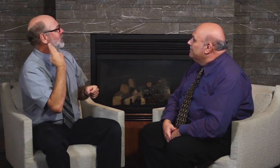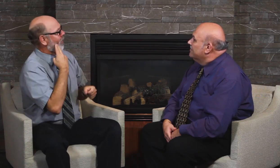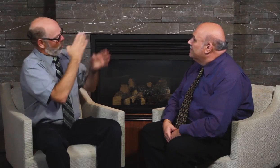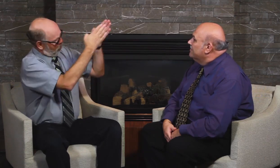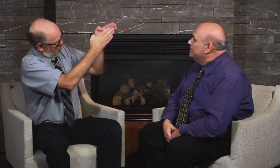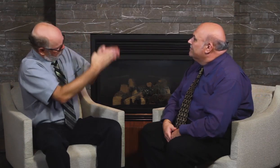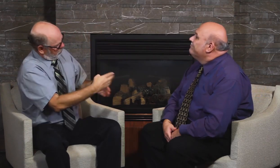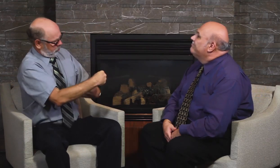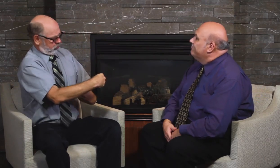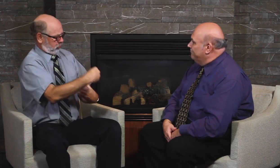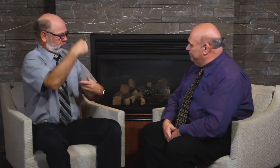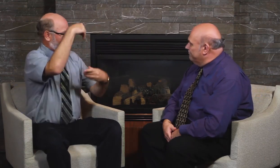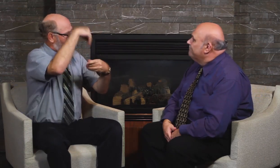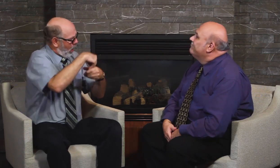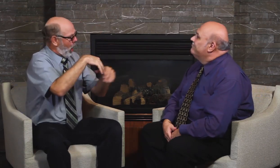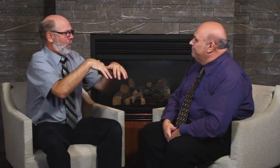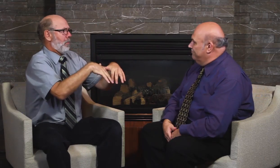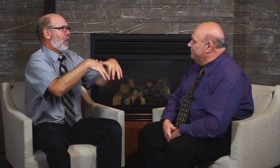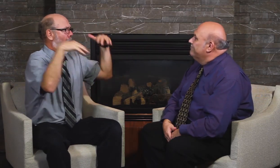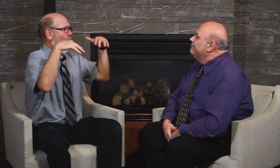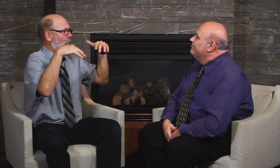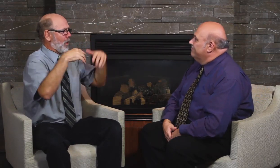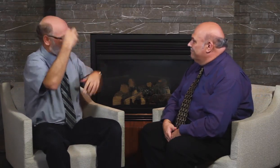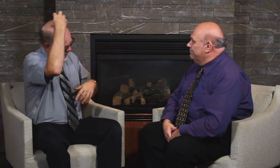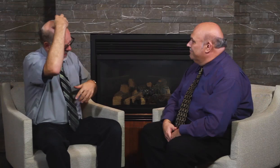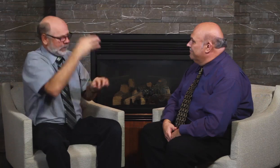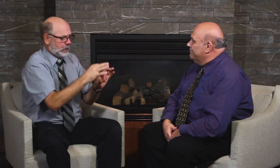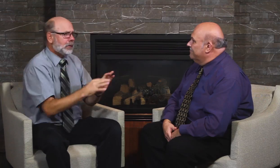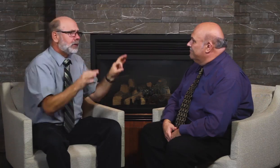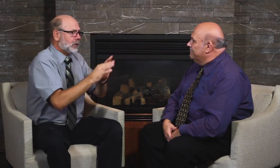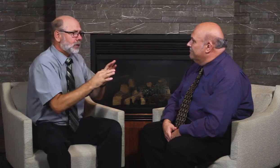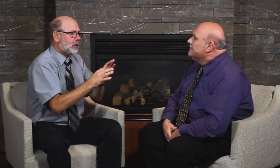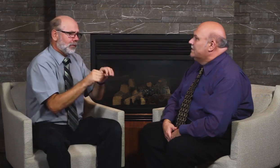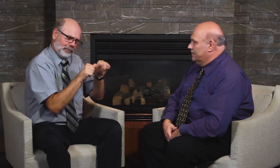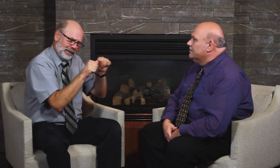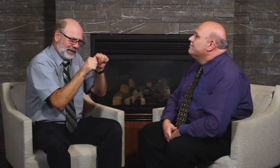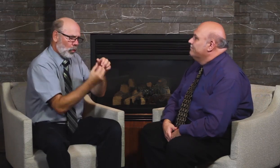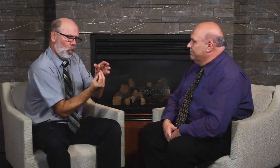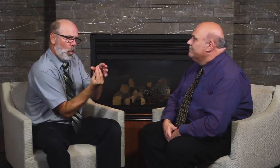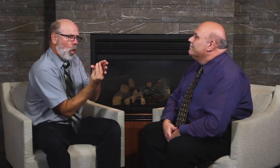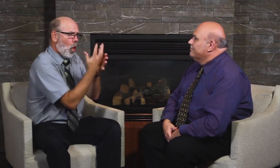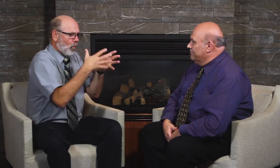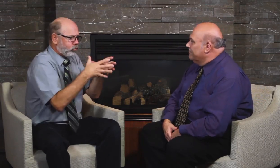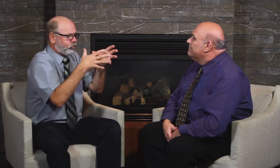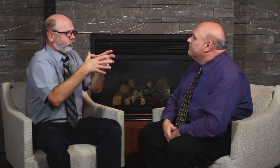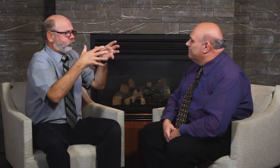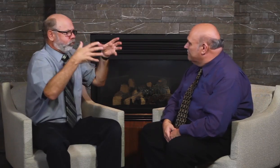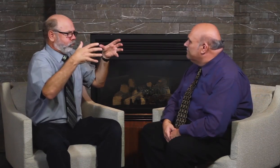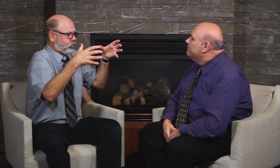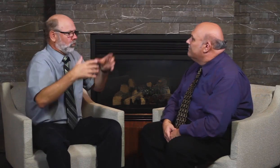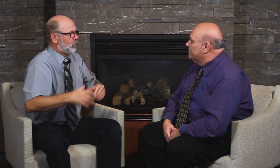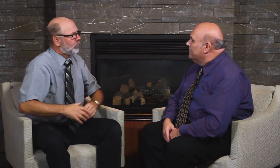be nice to see more numbers of Deaf politicians all over the world.